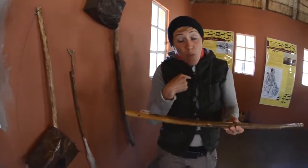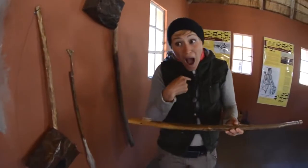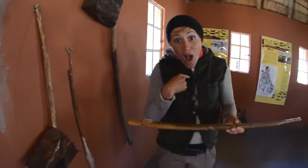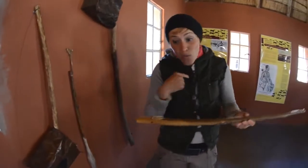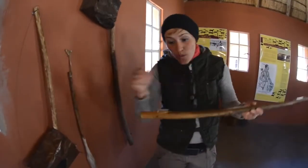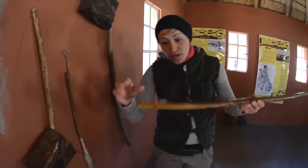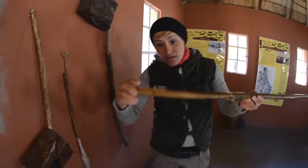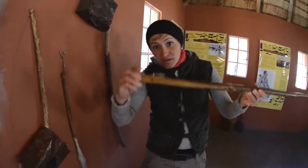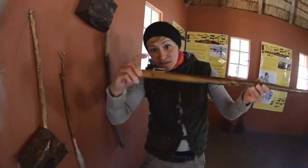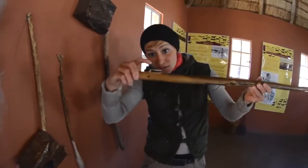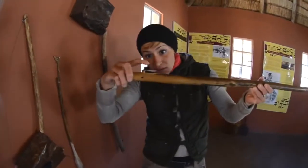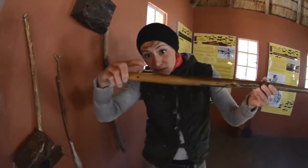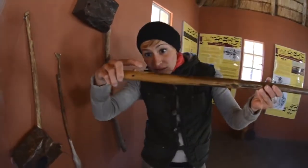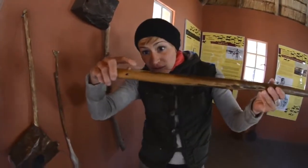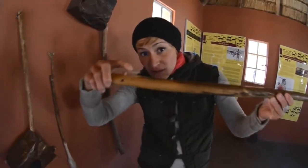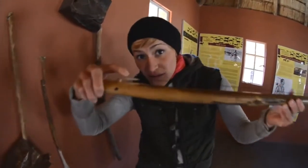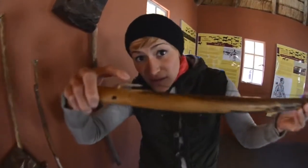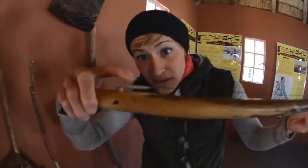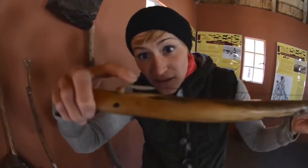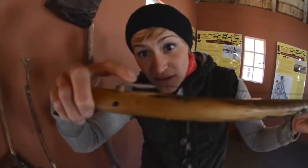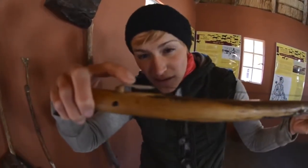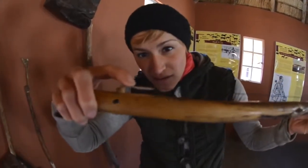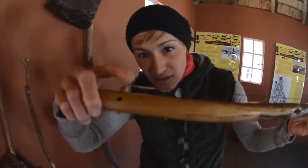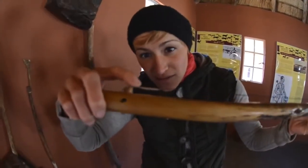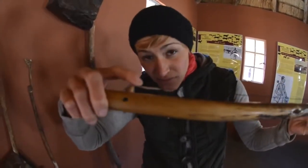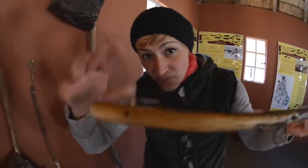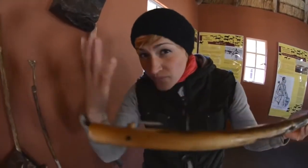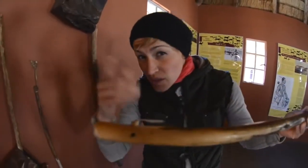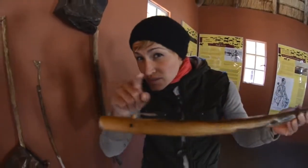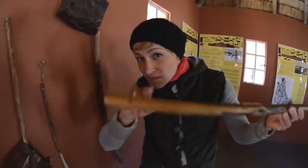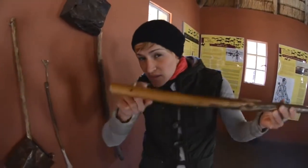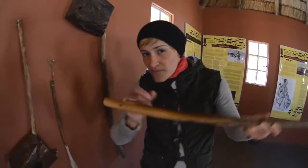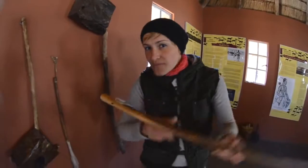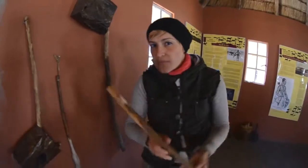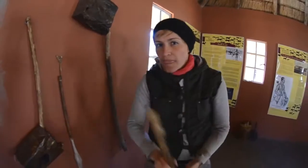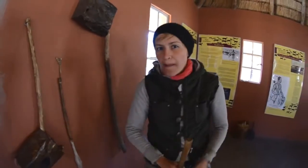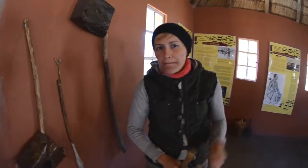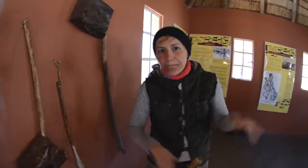I was awed once again to learn that